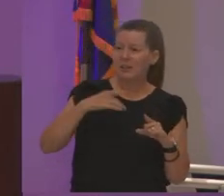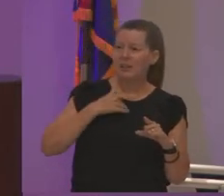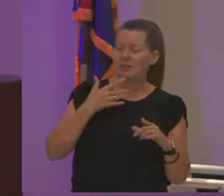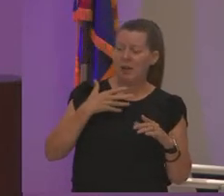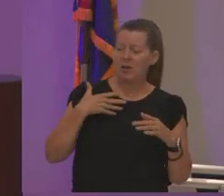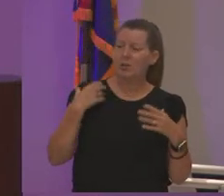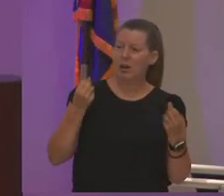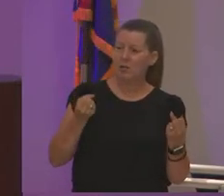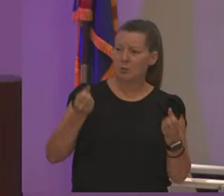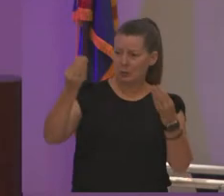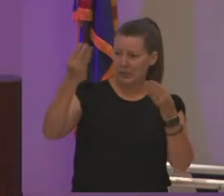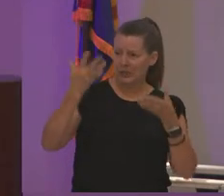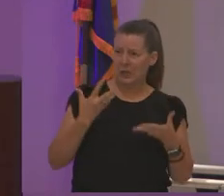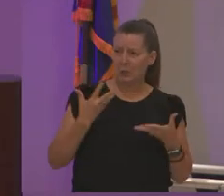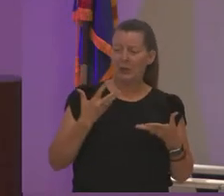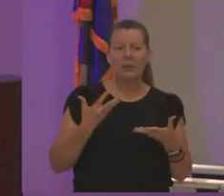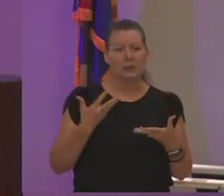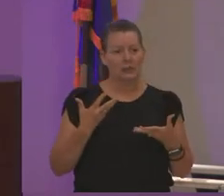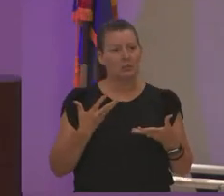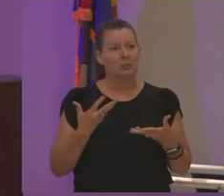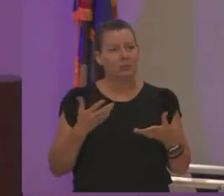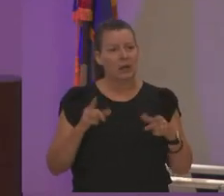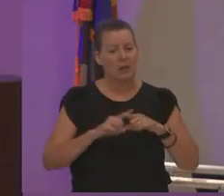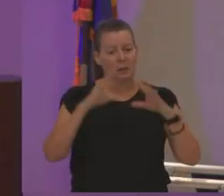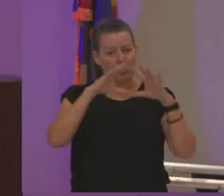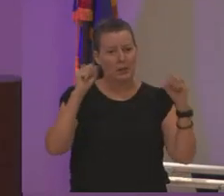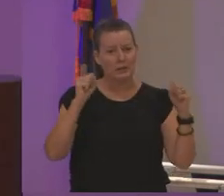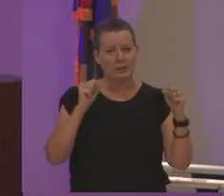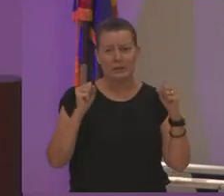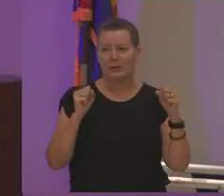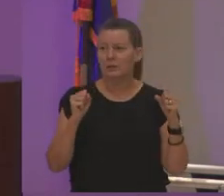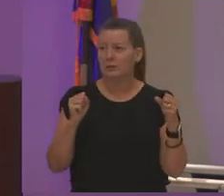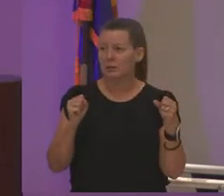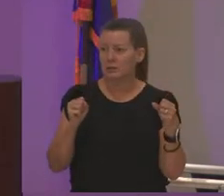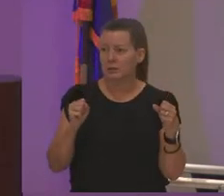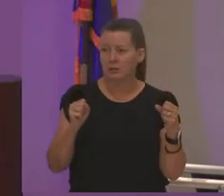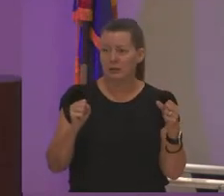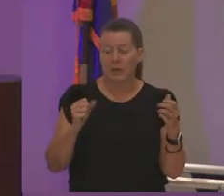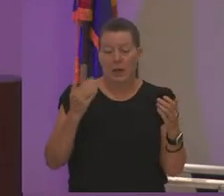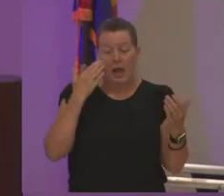president and i you know i don't know when you can address it but i need you to know about it